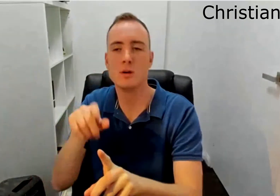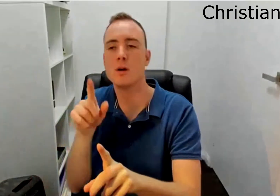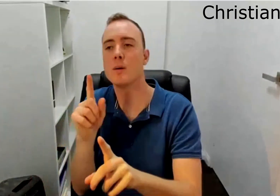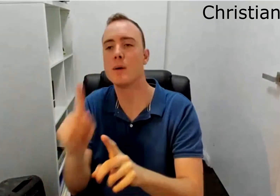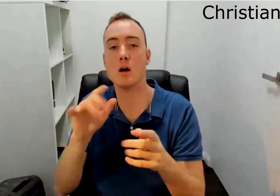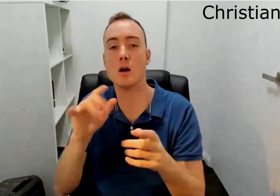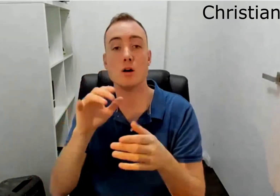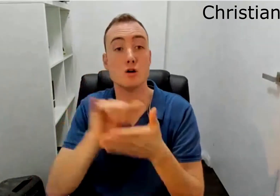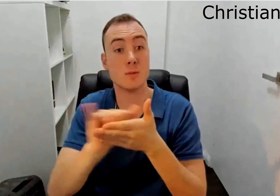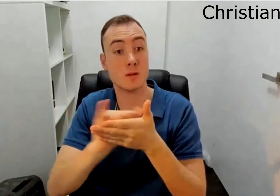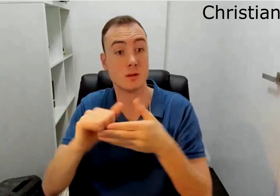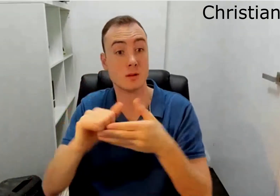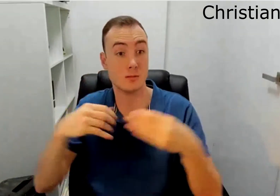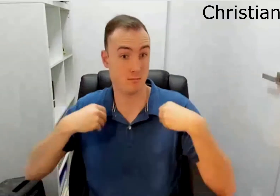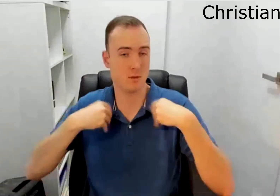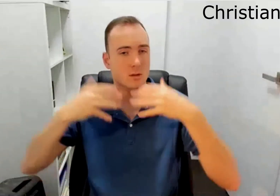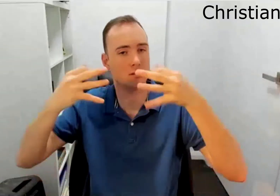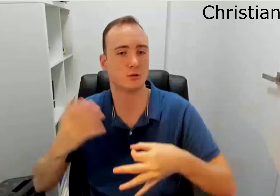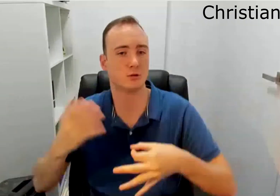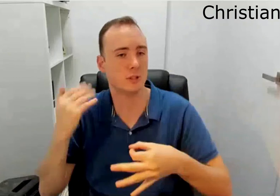Someone from the community can do captioning for the videos